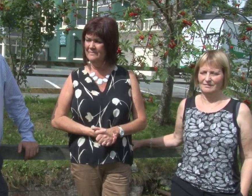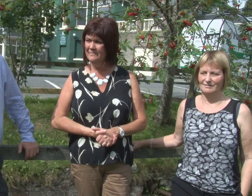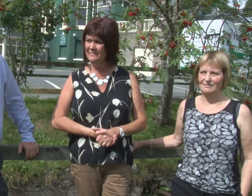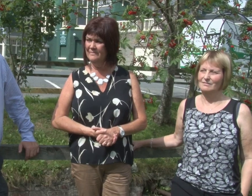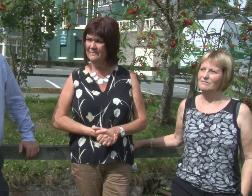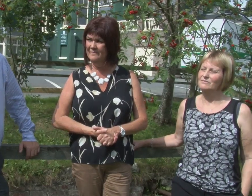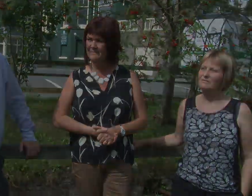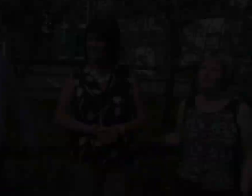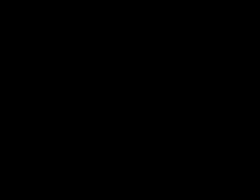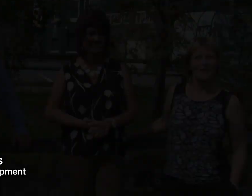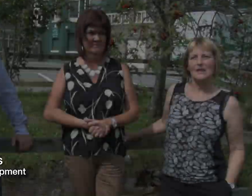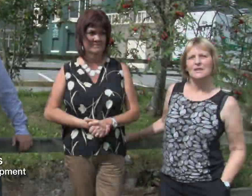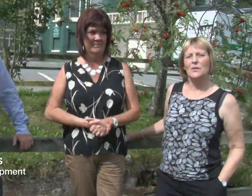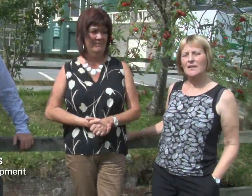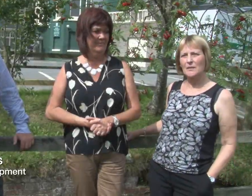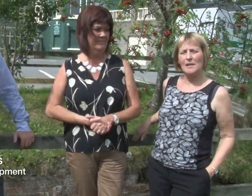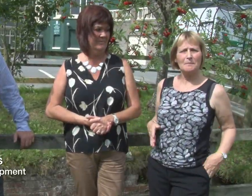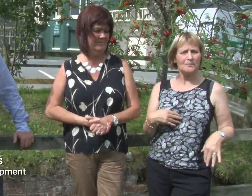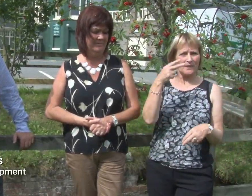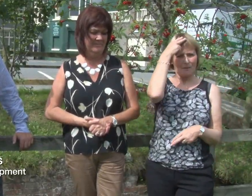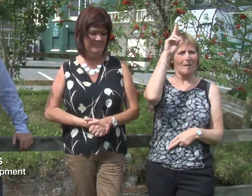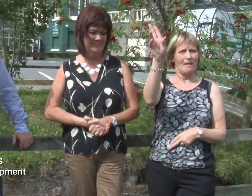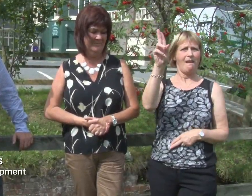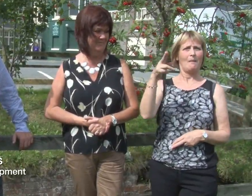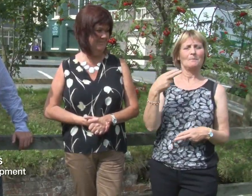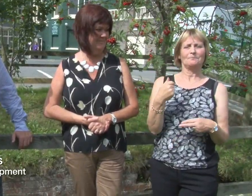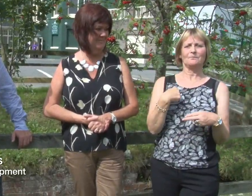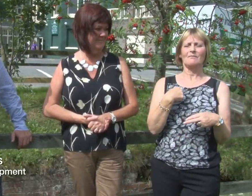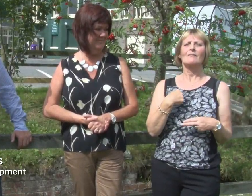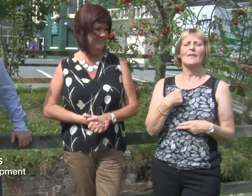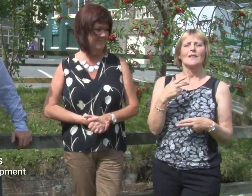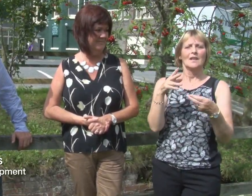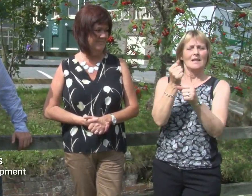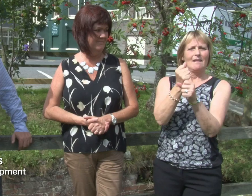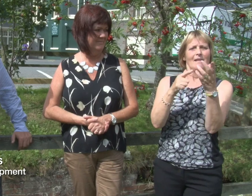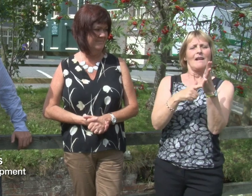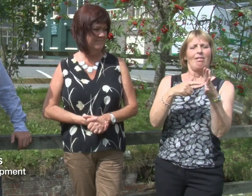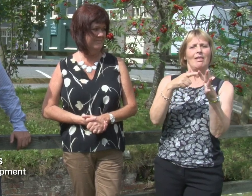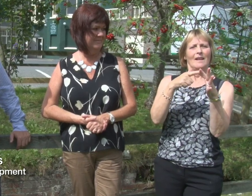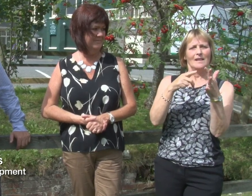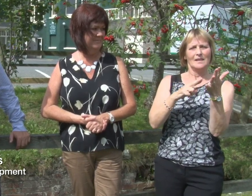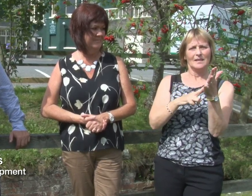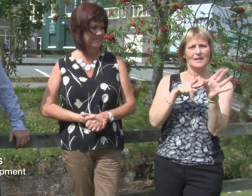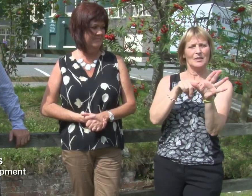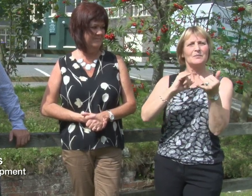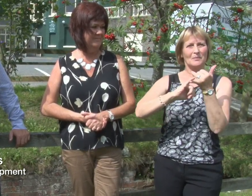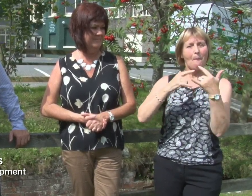with the patients.